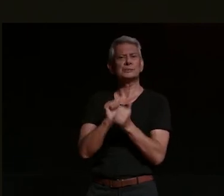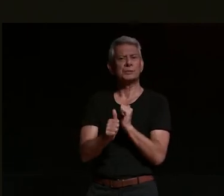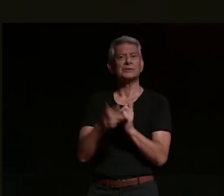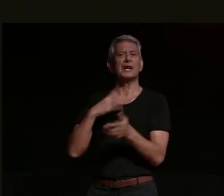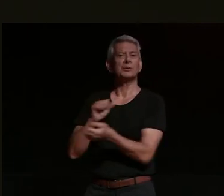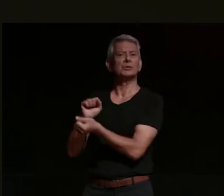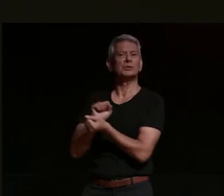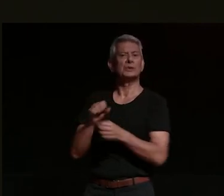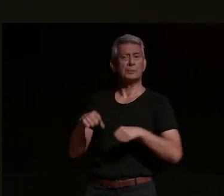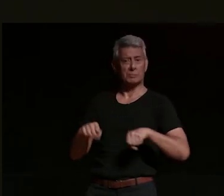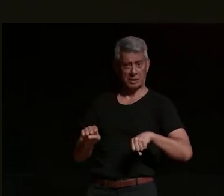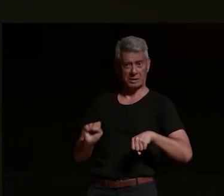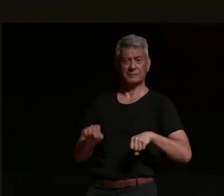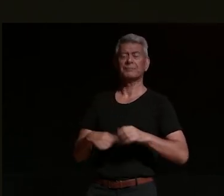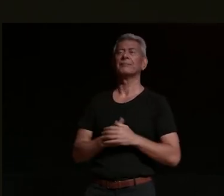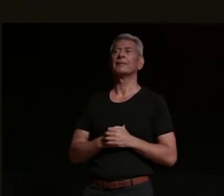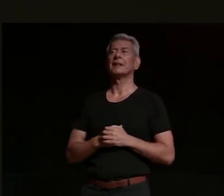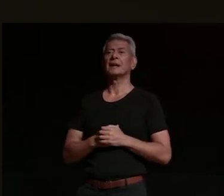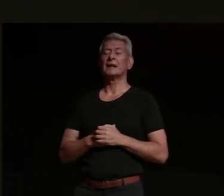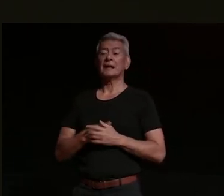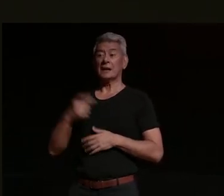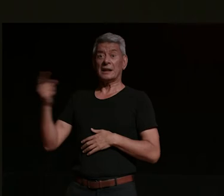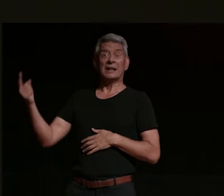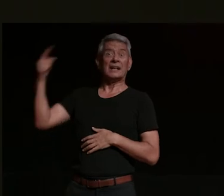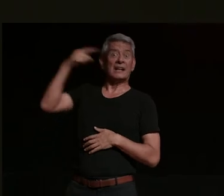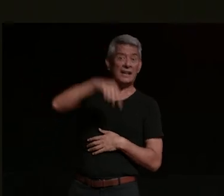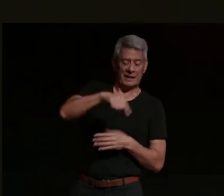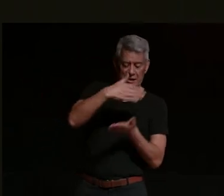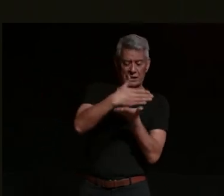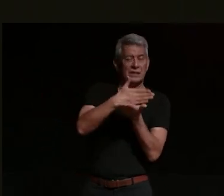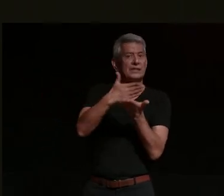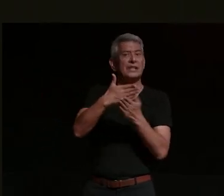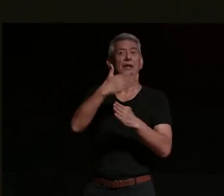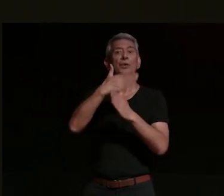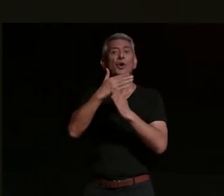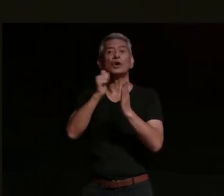i went down to rising sun in newtown which is like a shared workshop space slash cafe bar